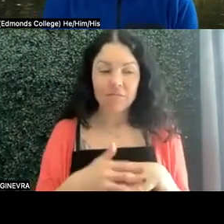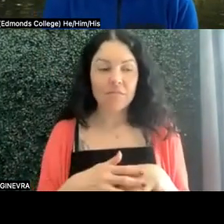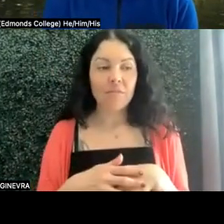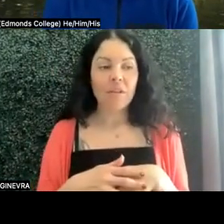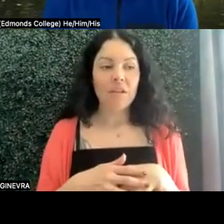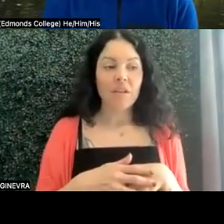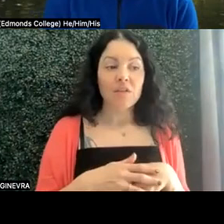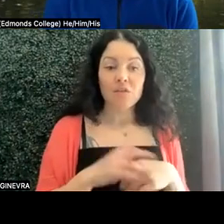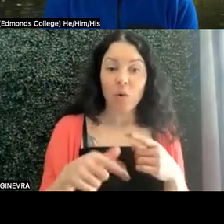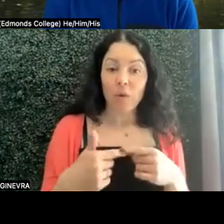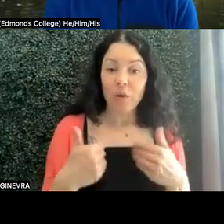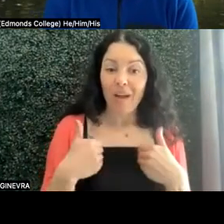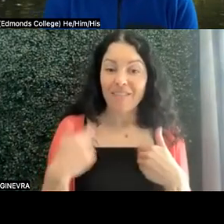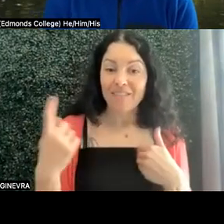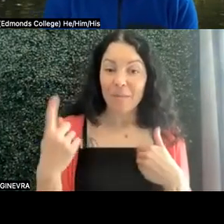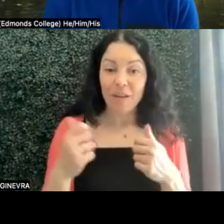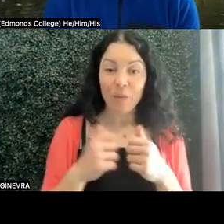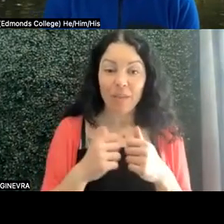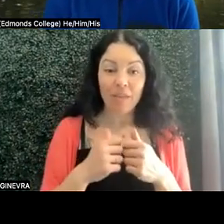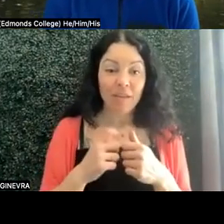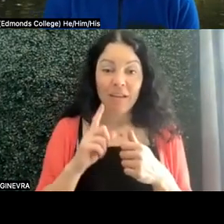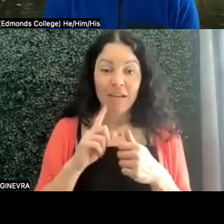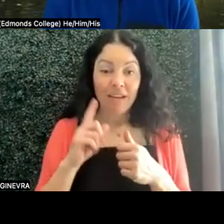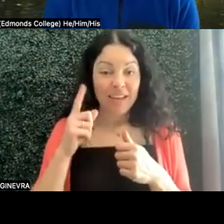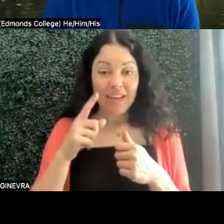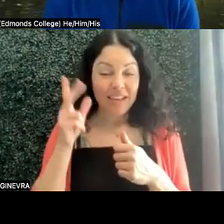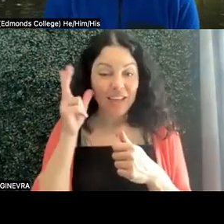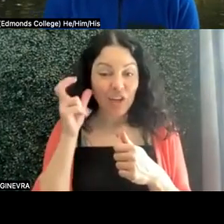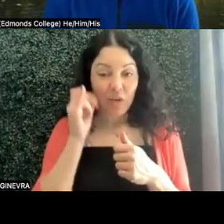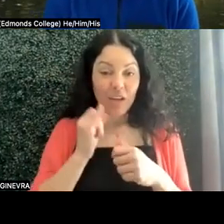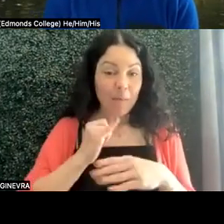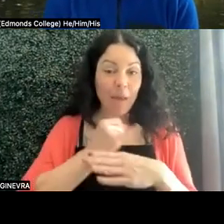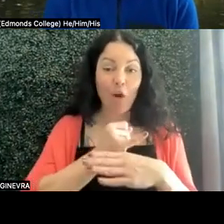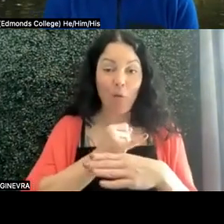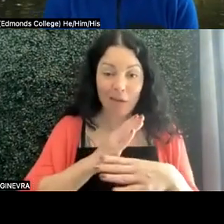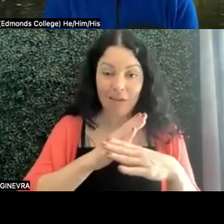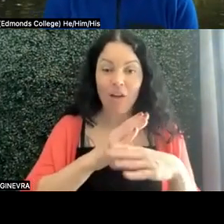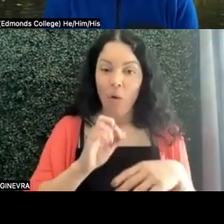has a hearing impairment, or who is deaf, what you would have-- you would have an interpreter